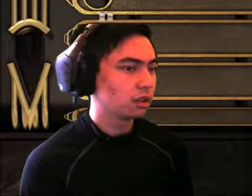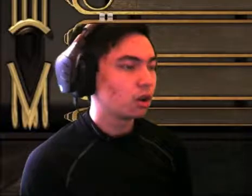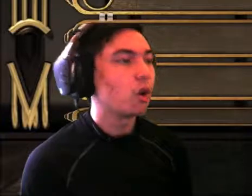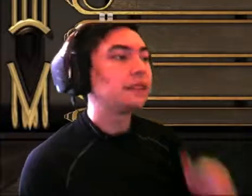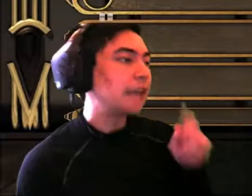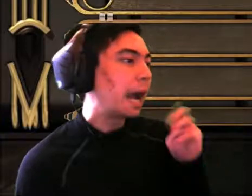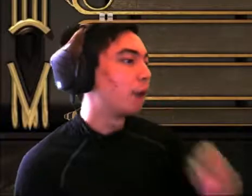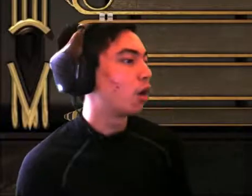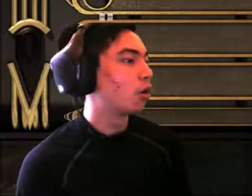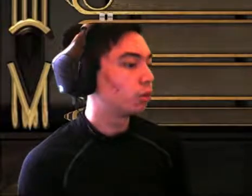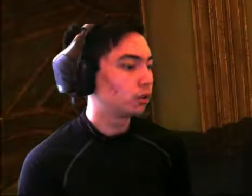Oh, it's an ammo vending machine!